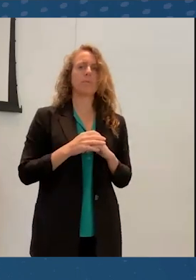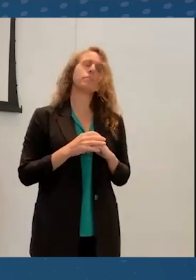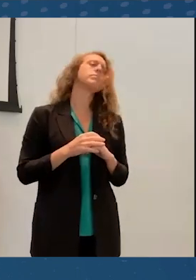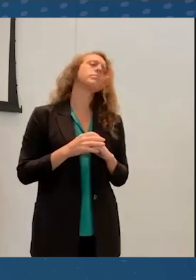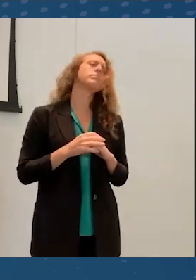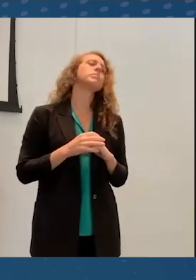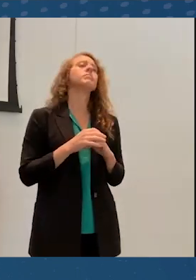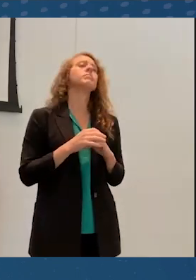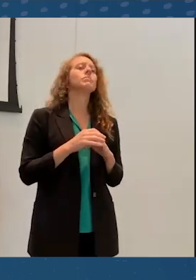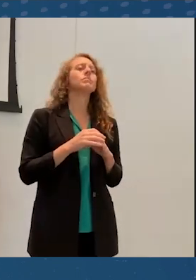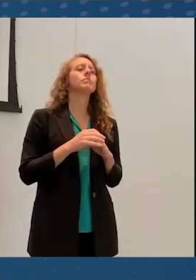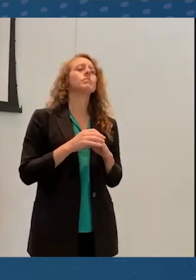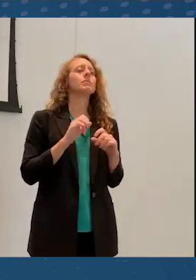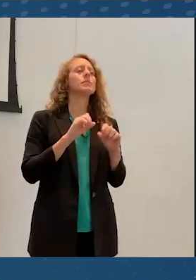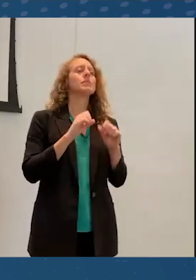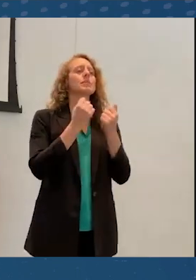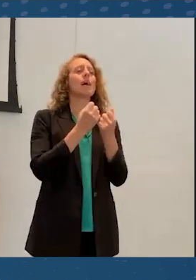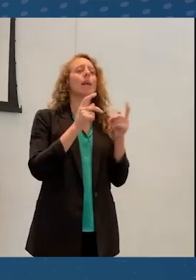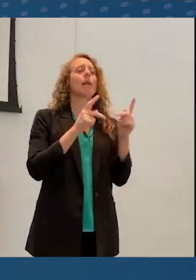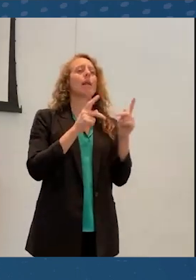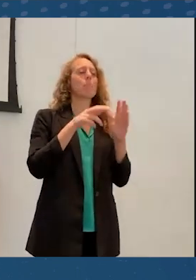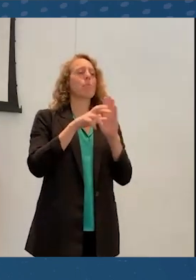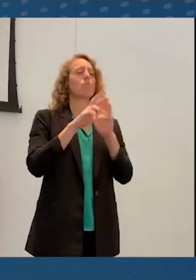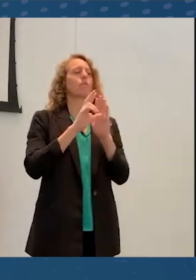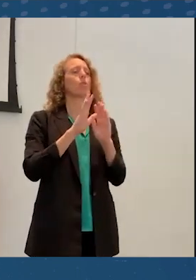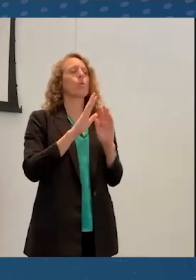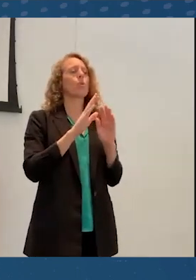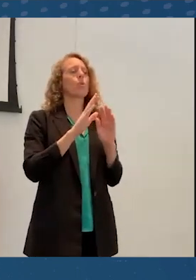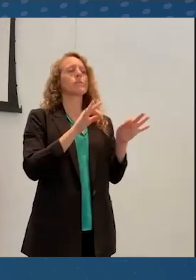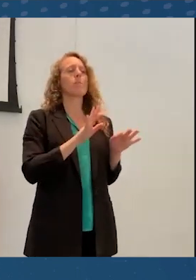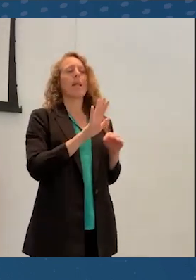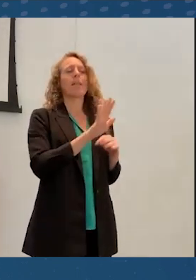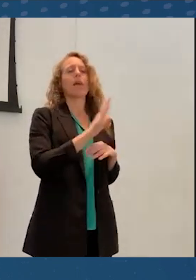reviews of their experiences, conferencing, and virtual worlds.